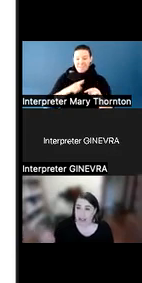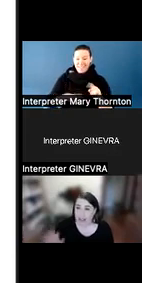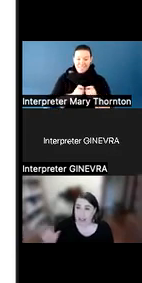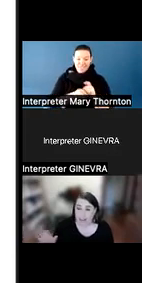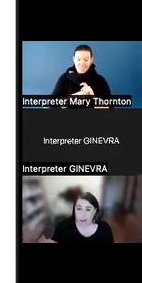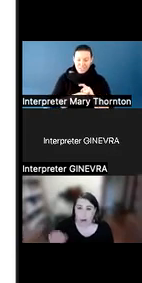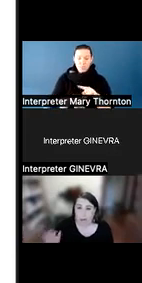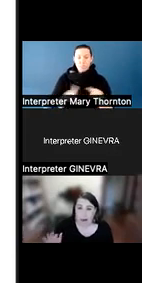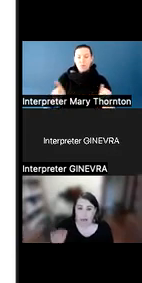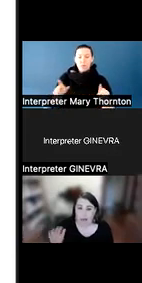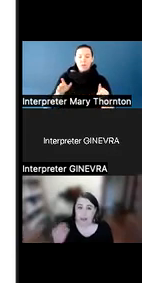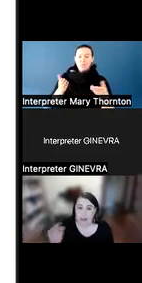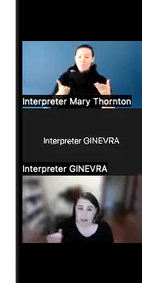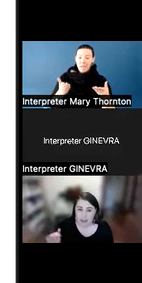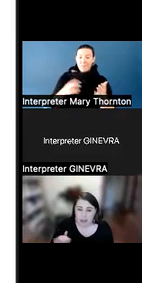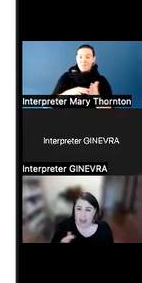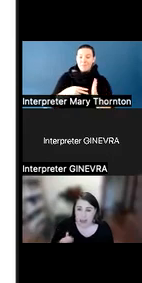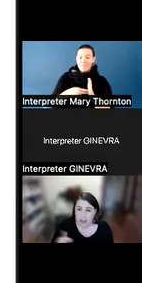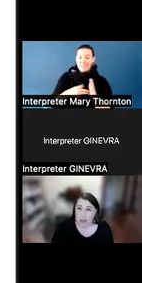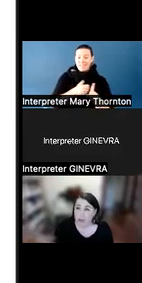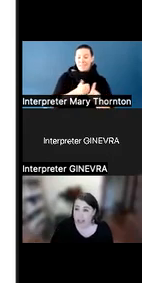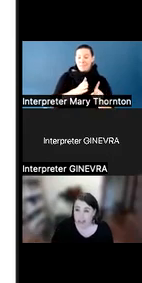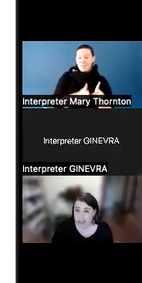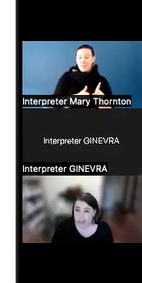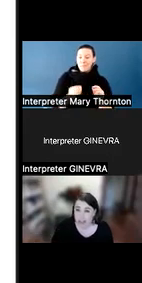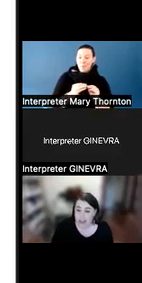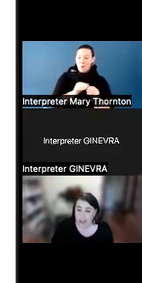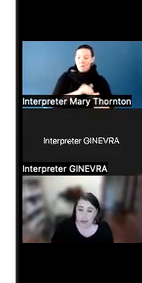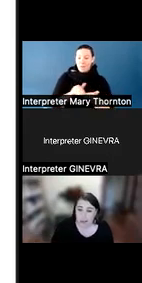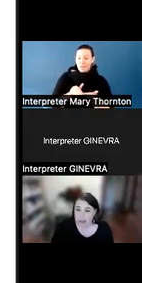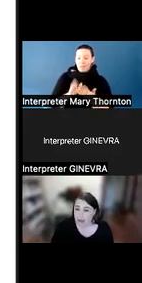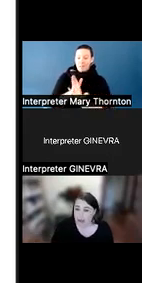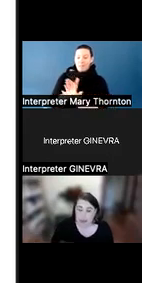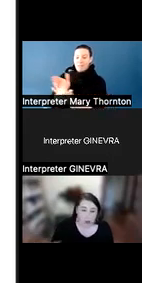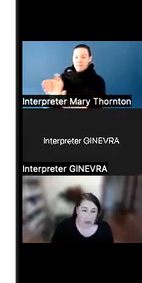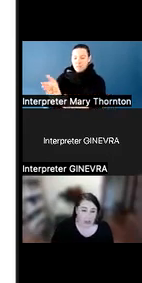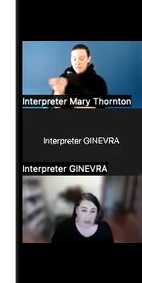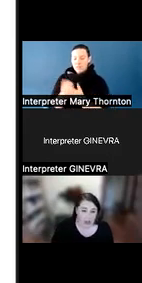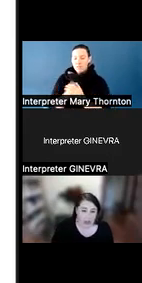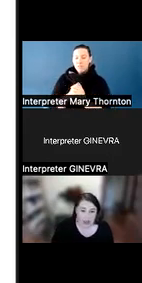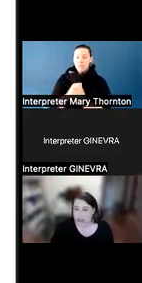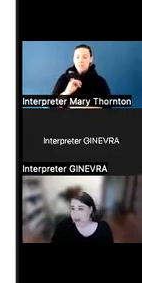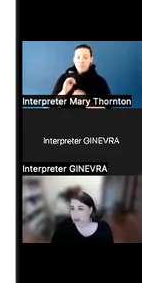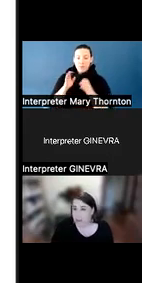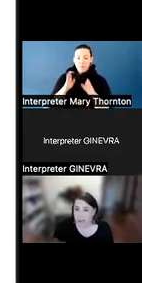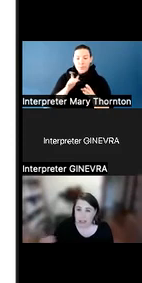the number or amount of disruptive behaviors you may see. So somebody who is neuro-diverse that is also experiencing